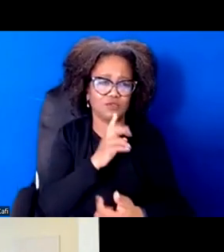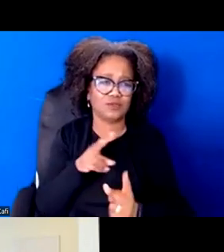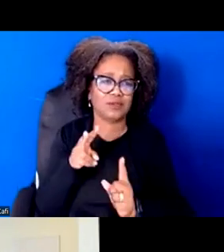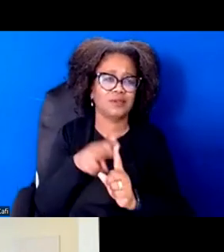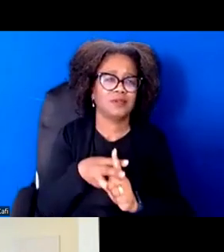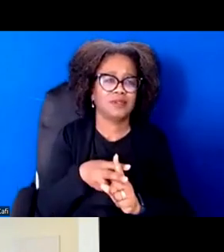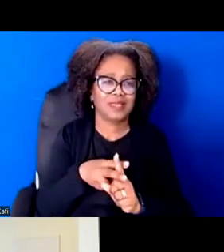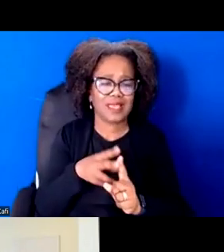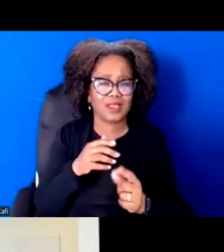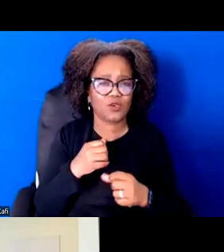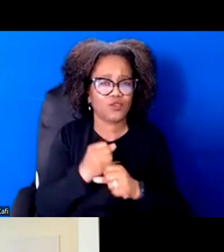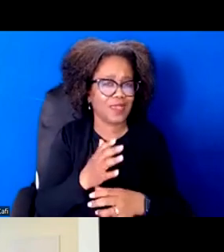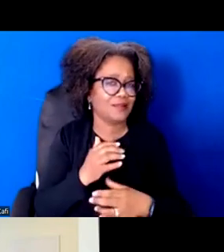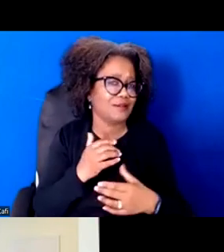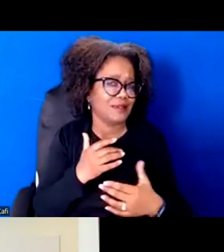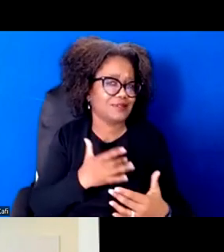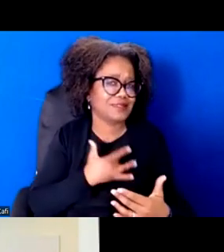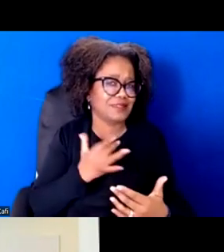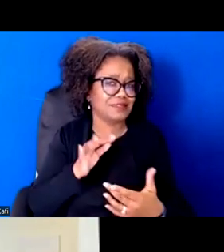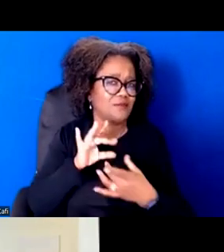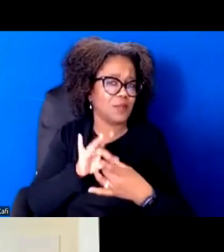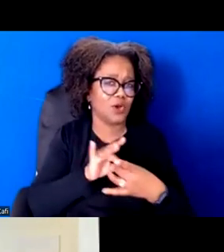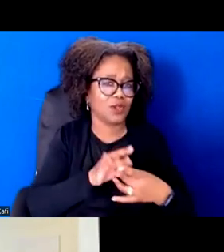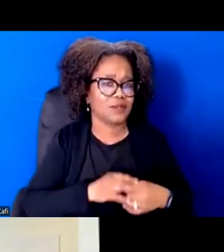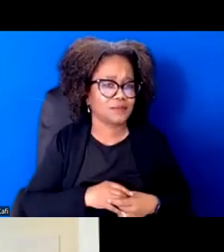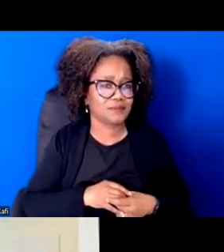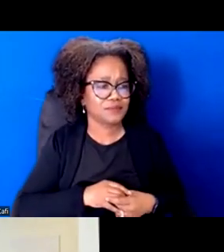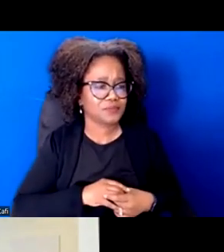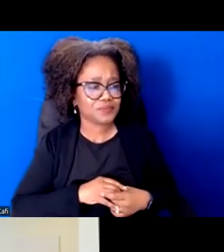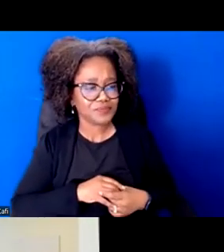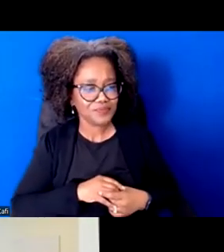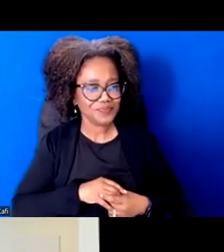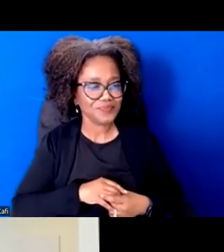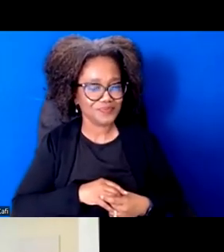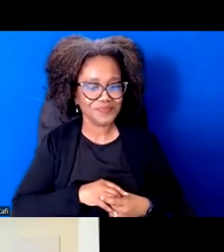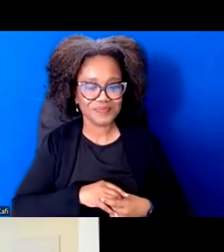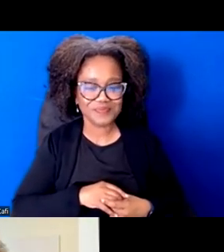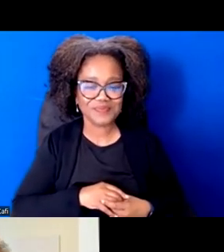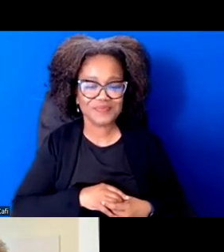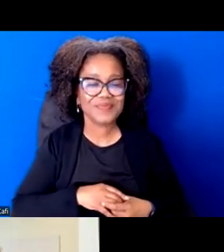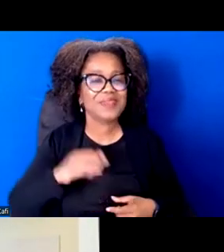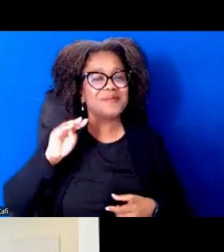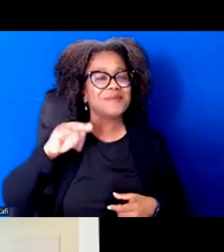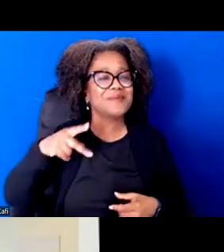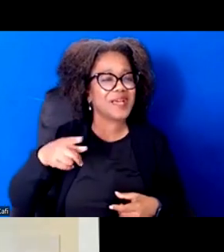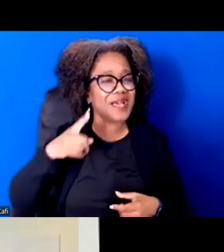While we're on our way out of the conversation, but I think we're going to see a little bit of time on those issues to . CHANG And actually to you.